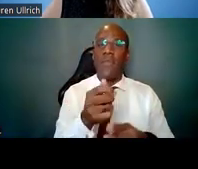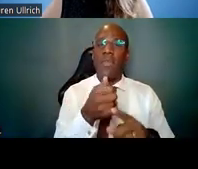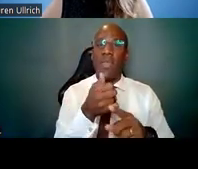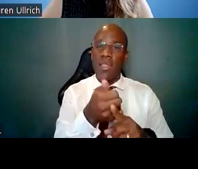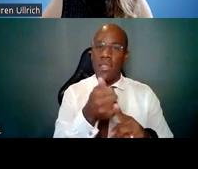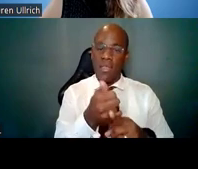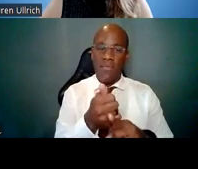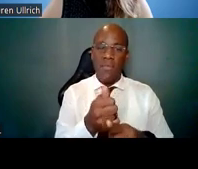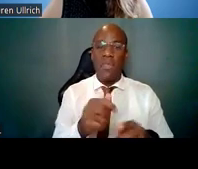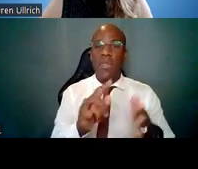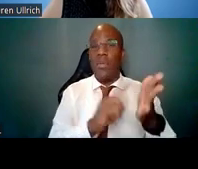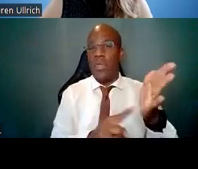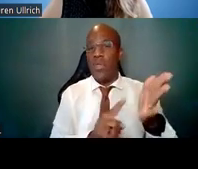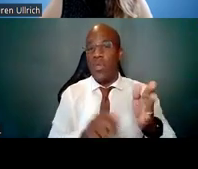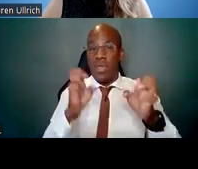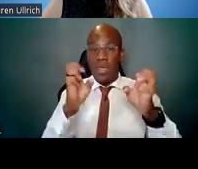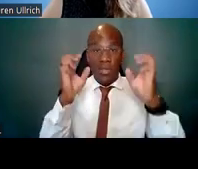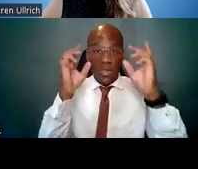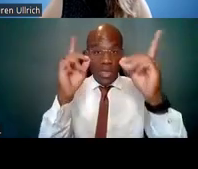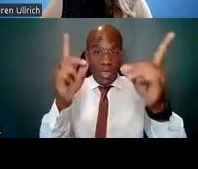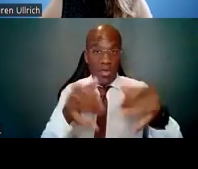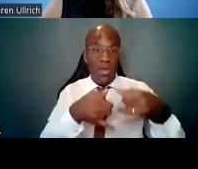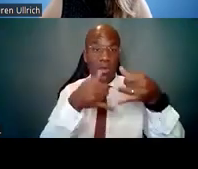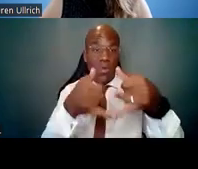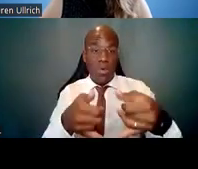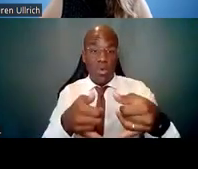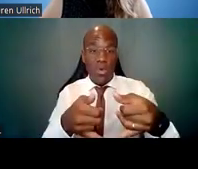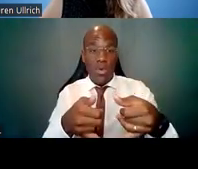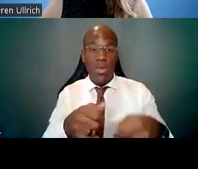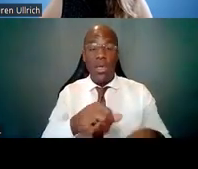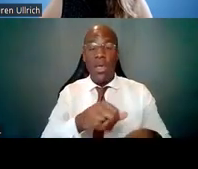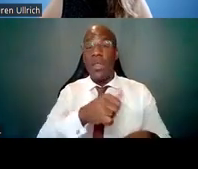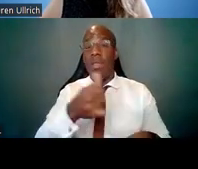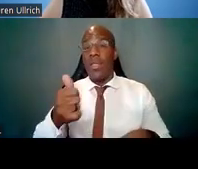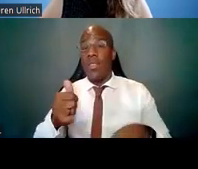another activity code that comes in many, many, many flavors.